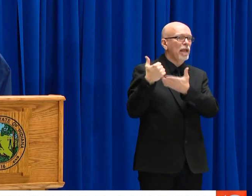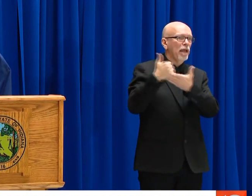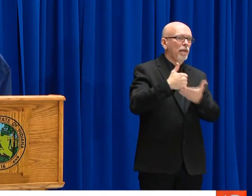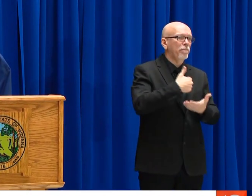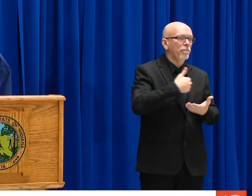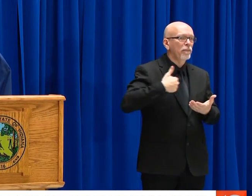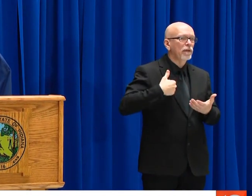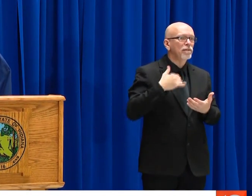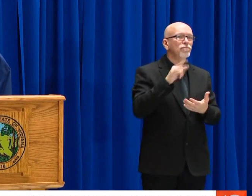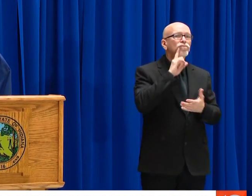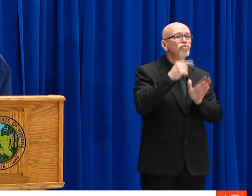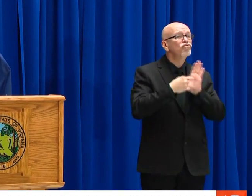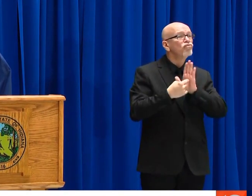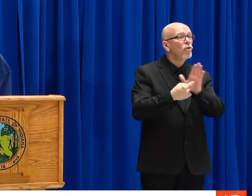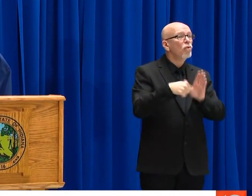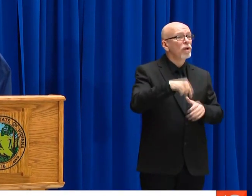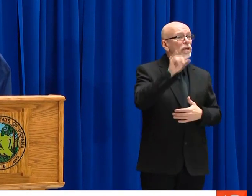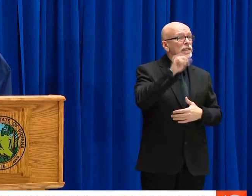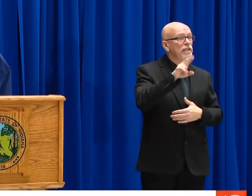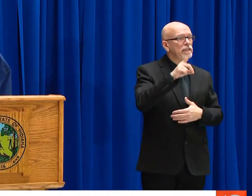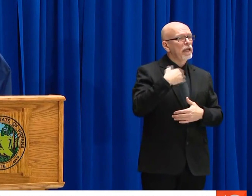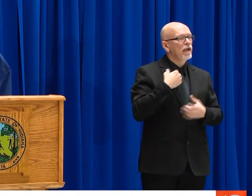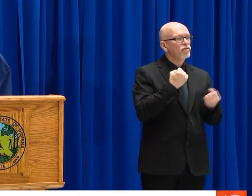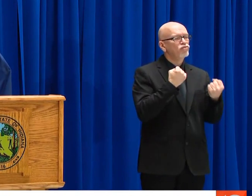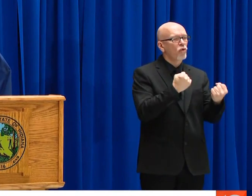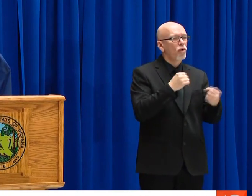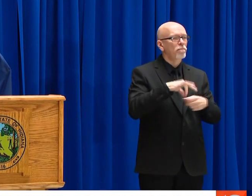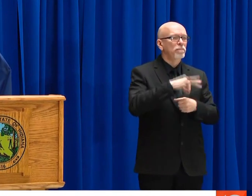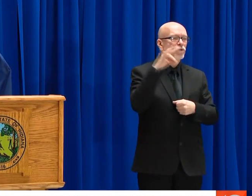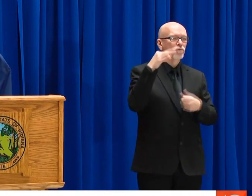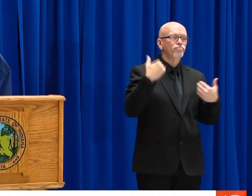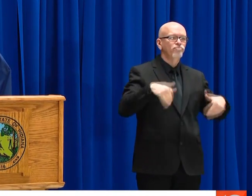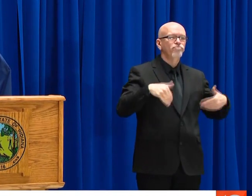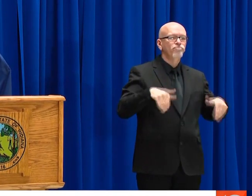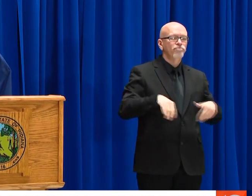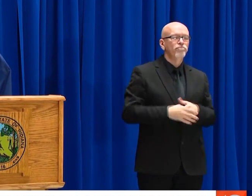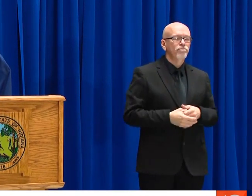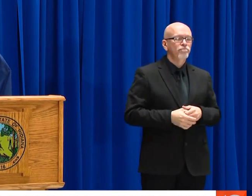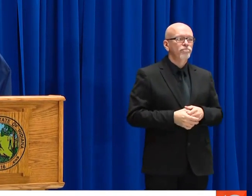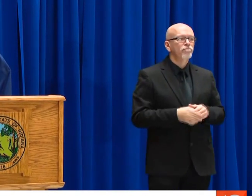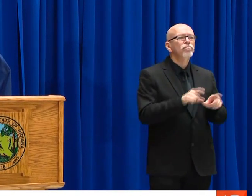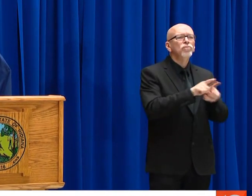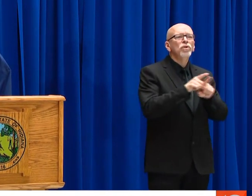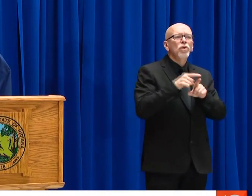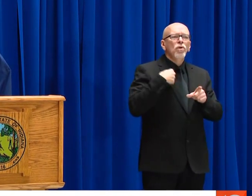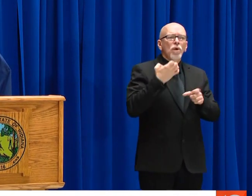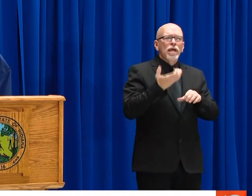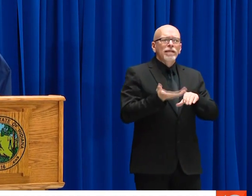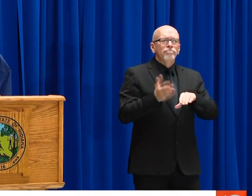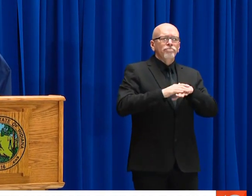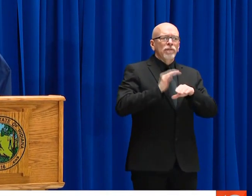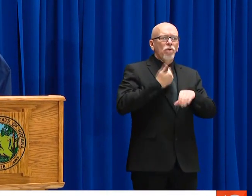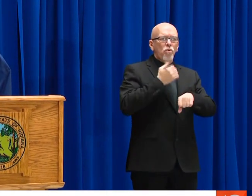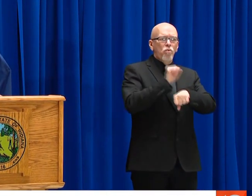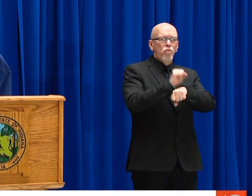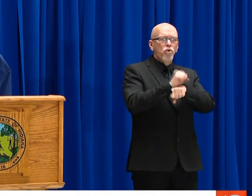MAKING GOWNS AND MASKS AND SEVERAL OTHER MANUFACTURING COMPANIES ARE STEPPING UP TO HELP US OUT.